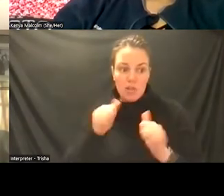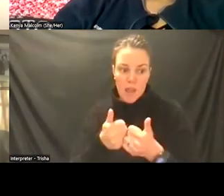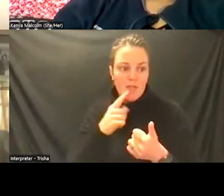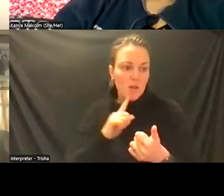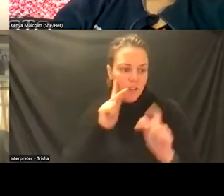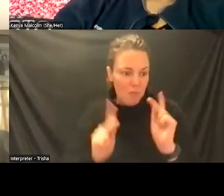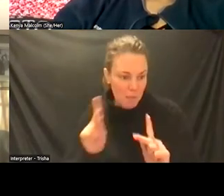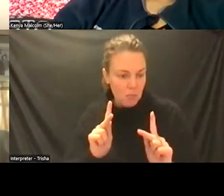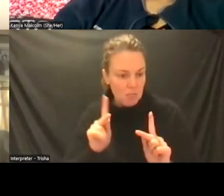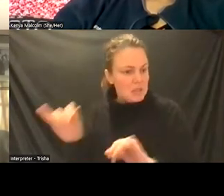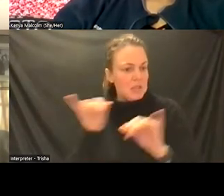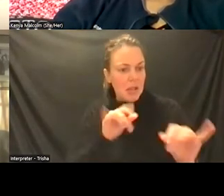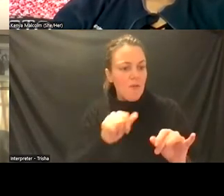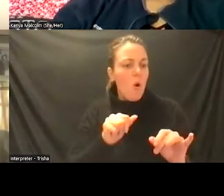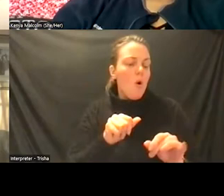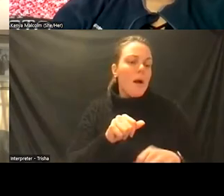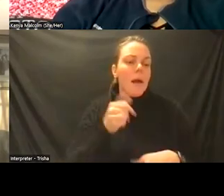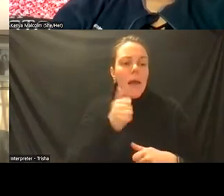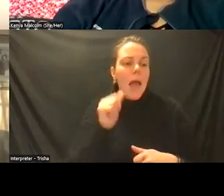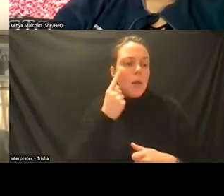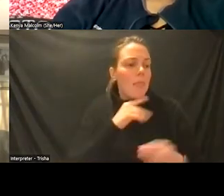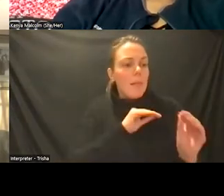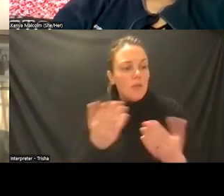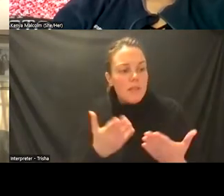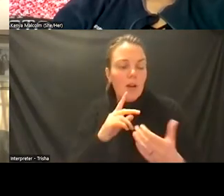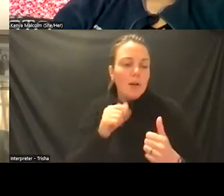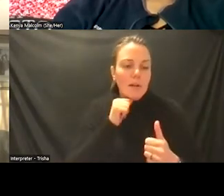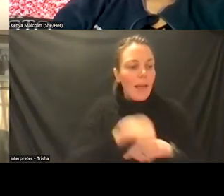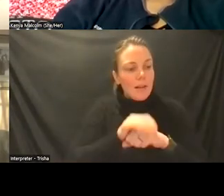just as it is for immigrants or refugees who come to the united states but for different reasons of